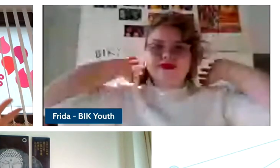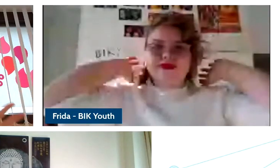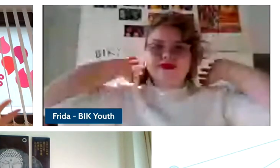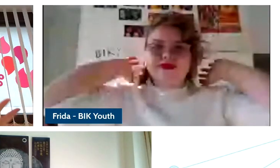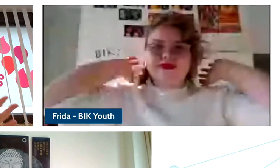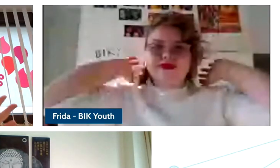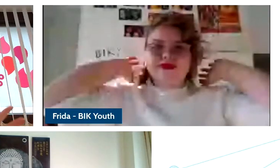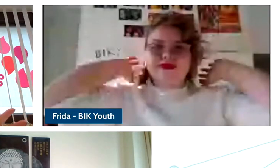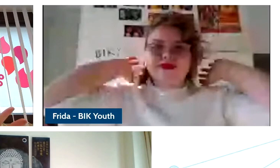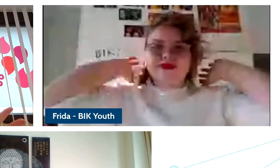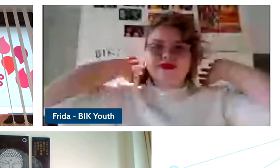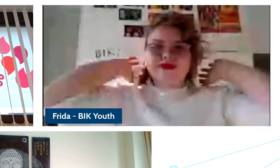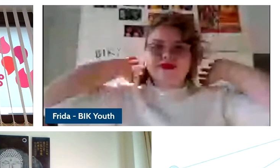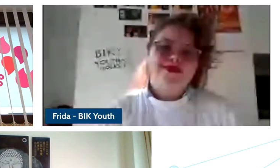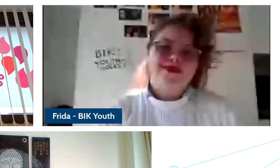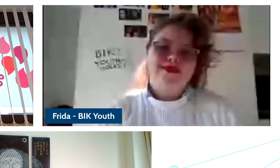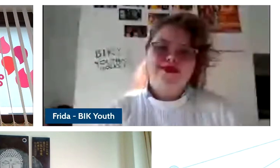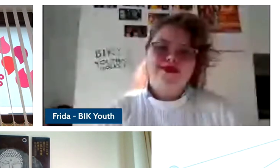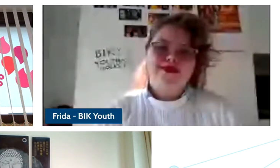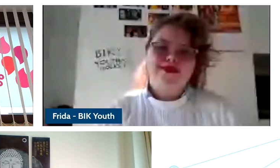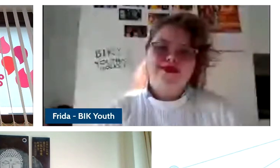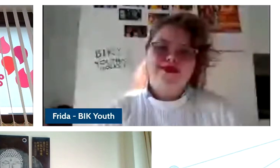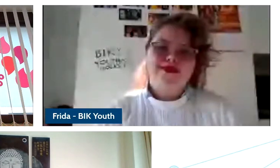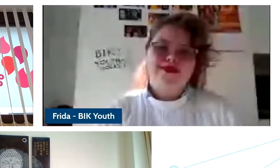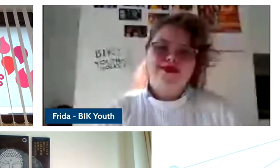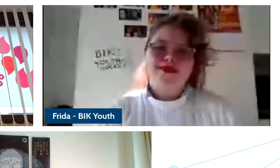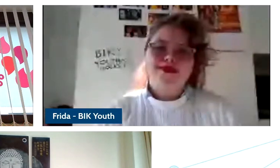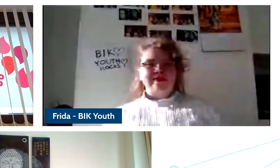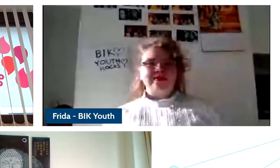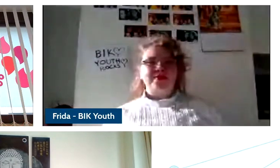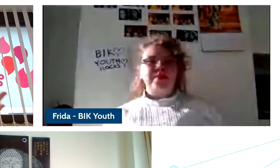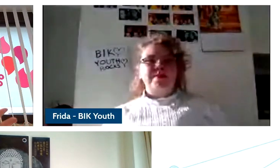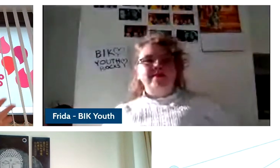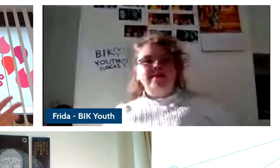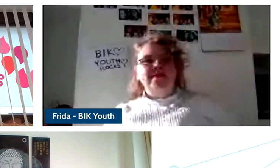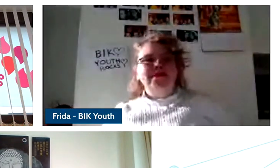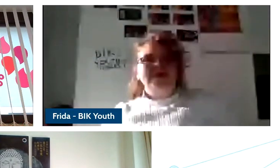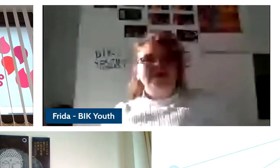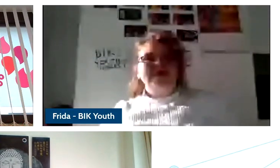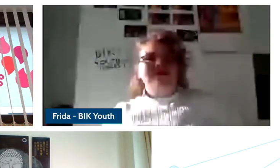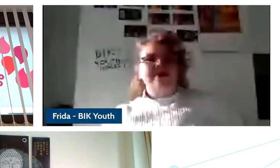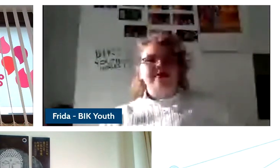and you all picked speech issues and topic that is